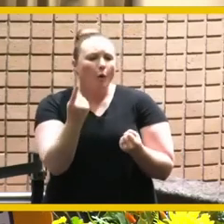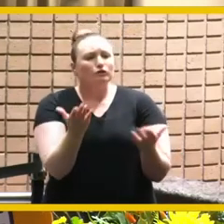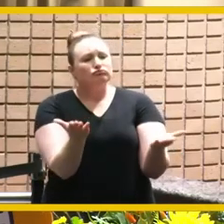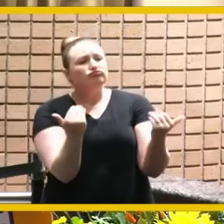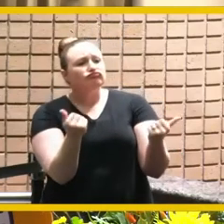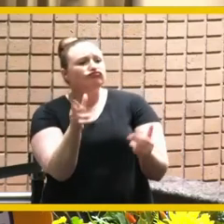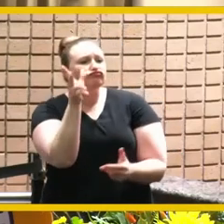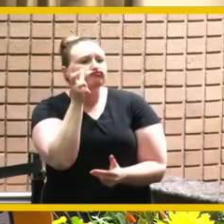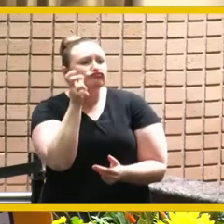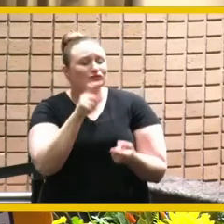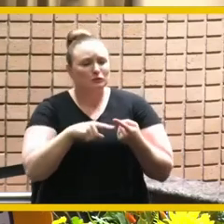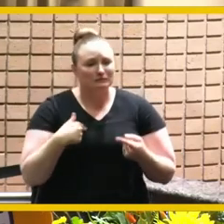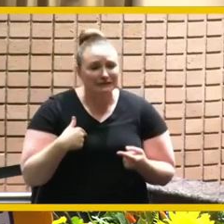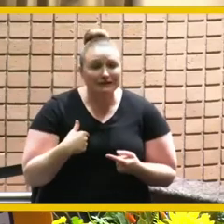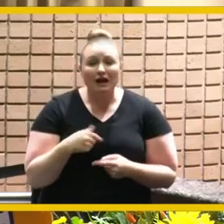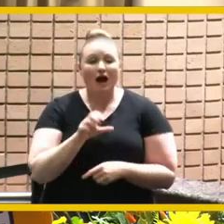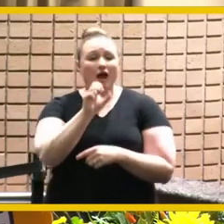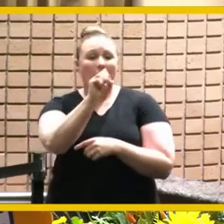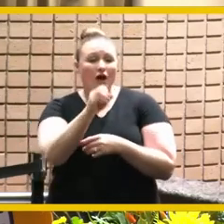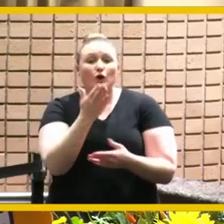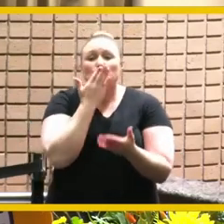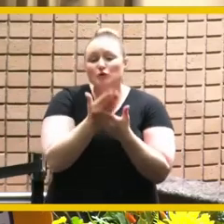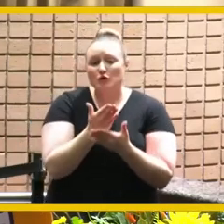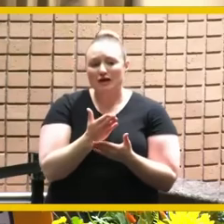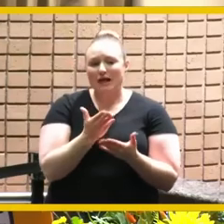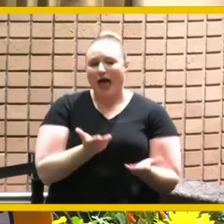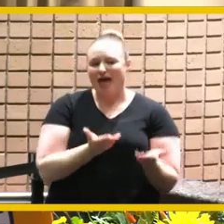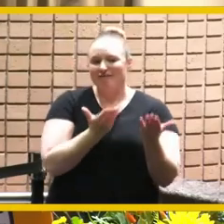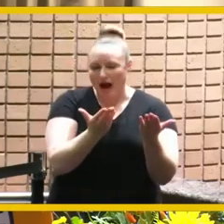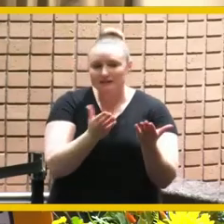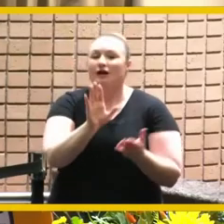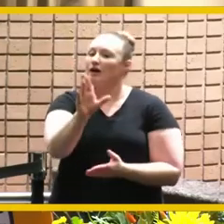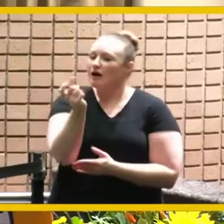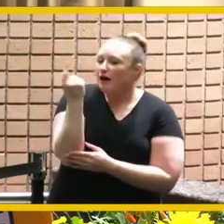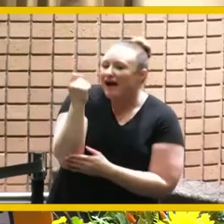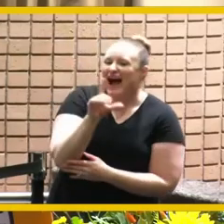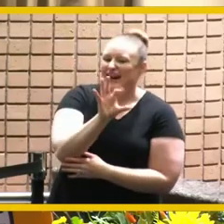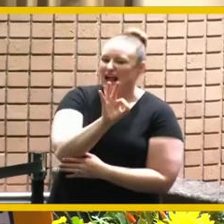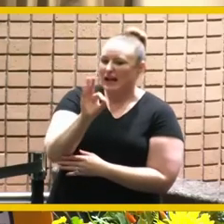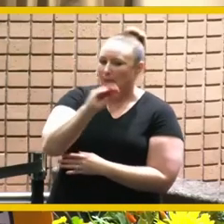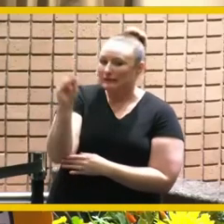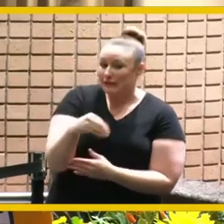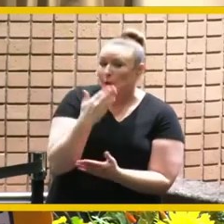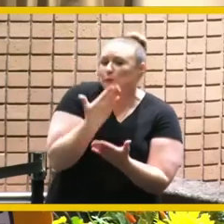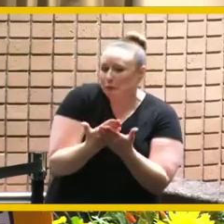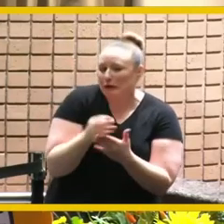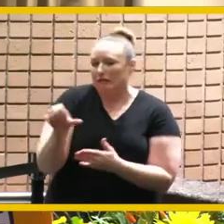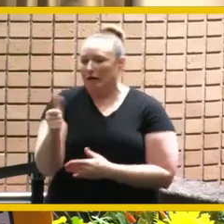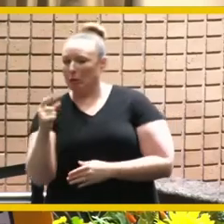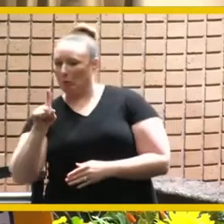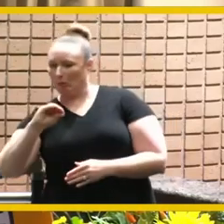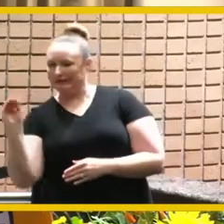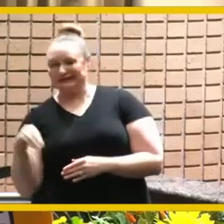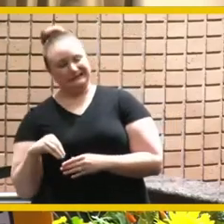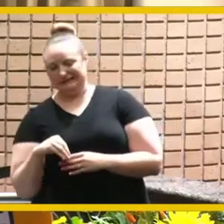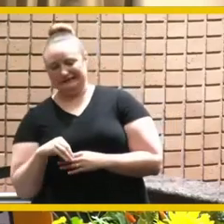good advice 99 of it was good advice um but uh but i was absolutely honored to uh have you swear